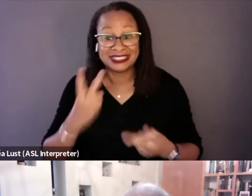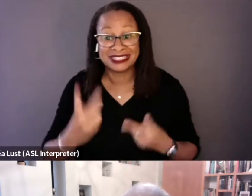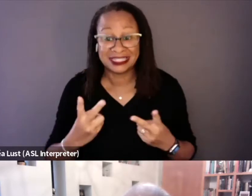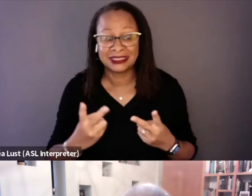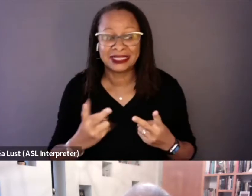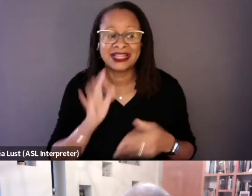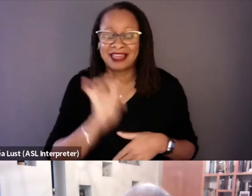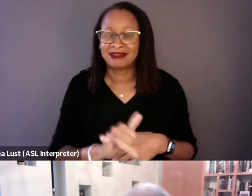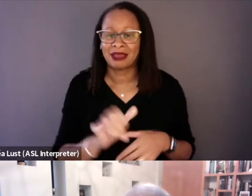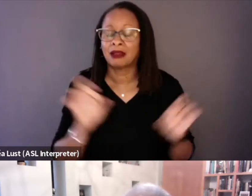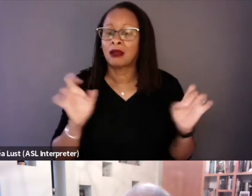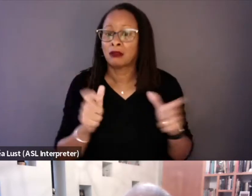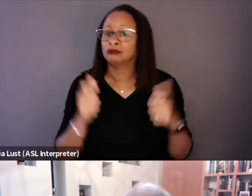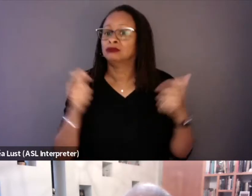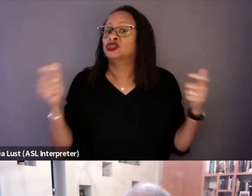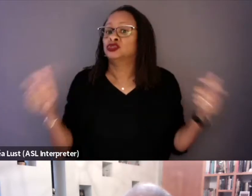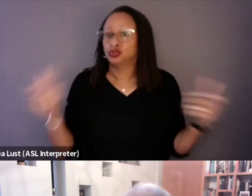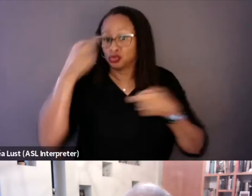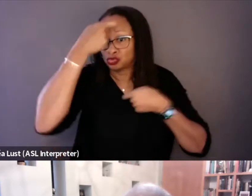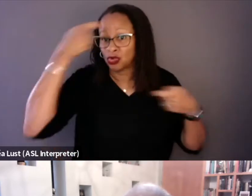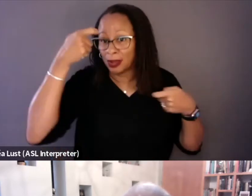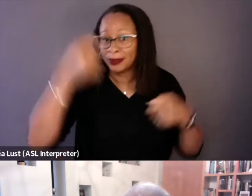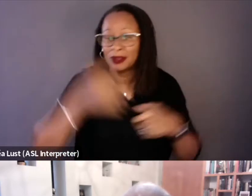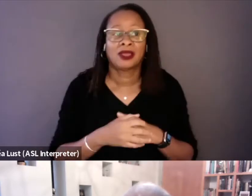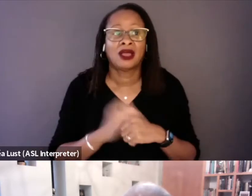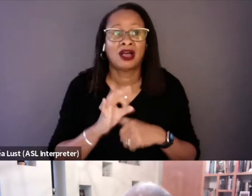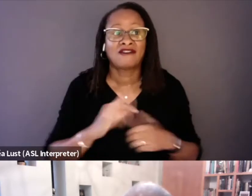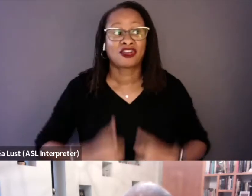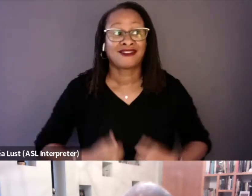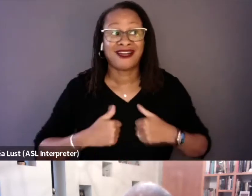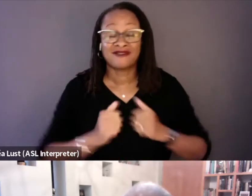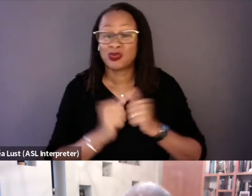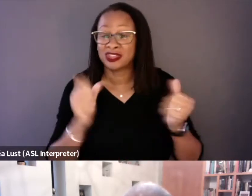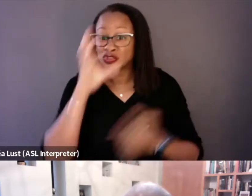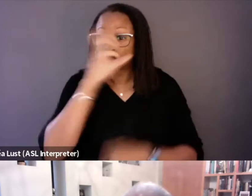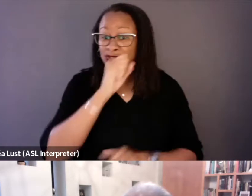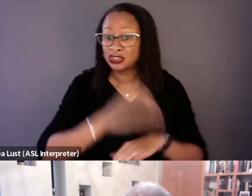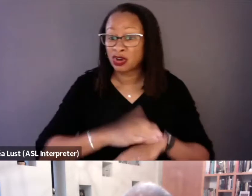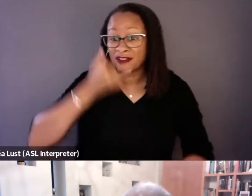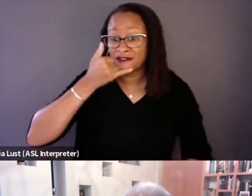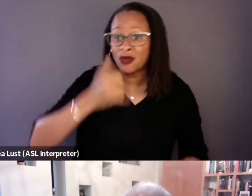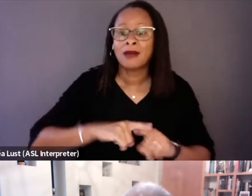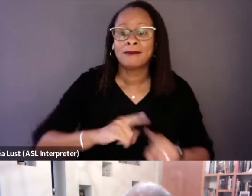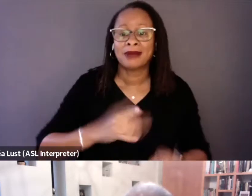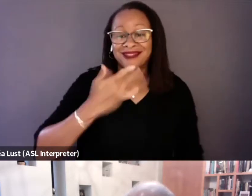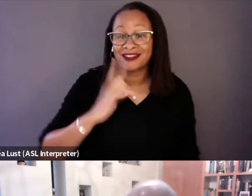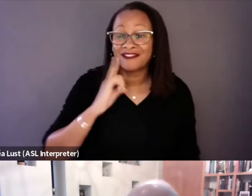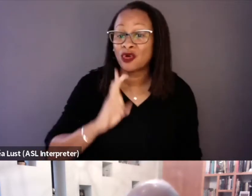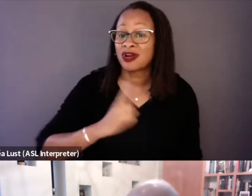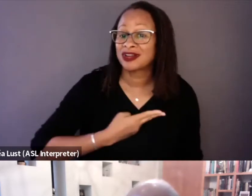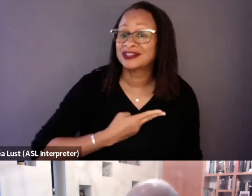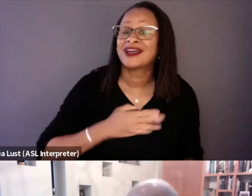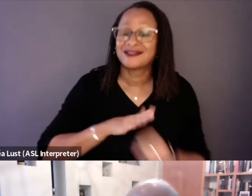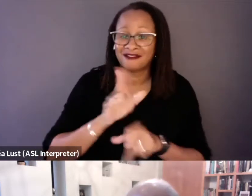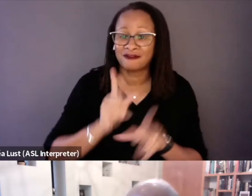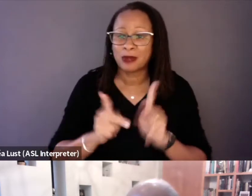of their lives with a total stranger over the phone. But there were, fortunately for us, enough of them who were really gracious enough